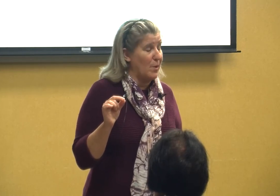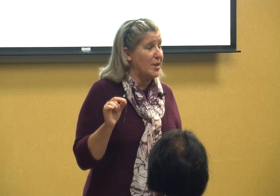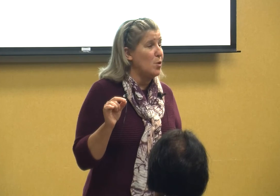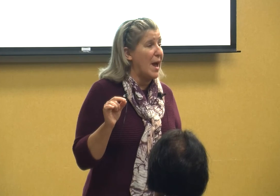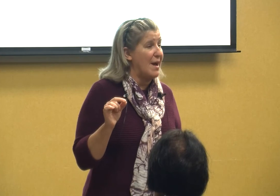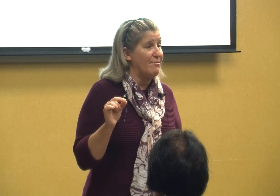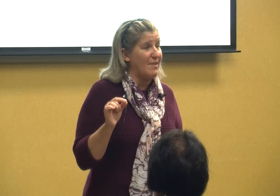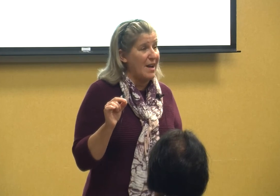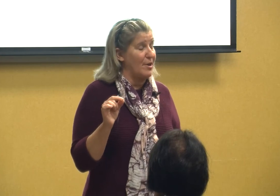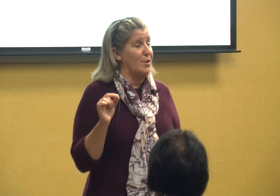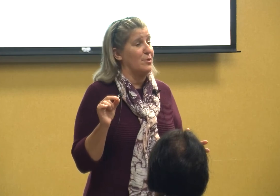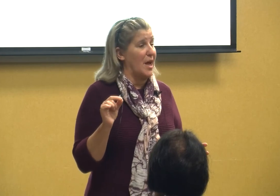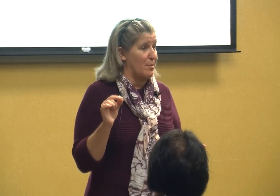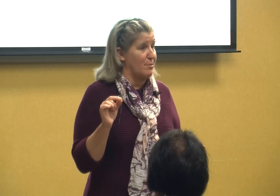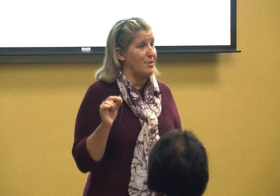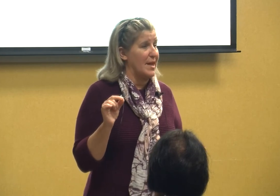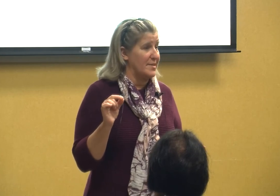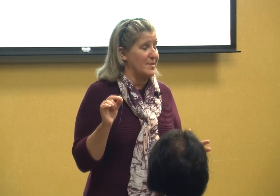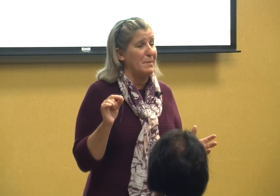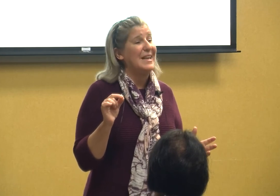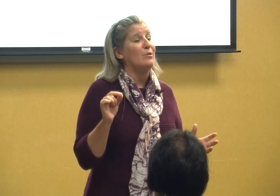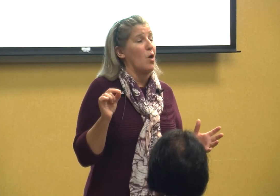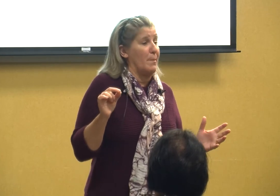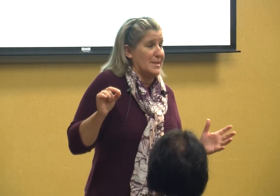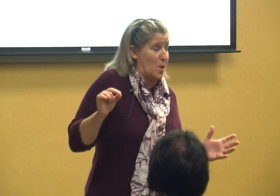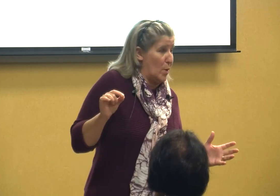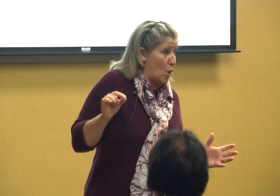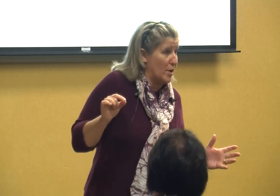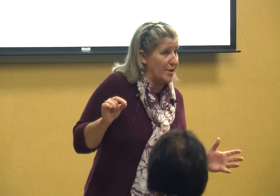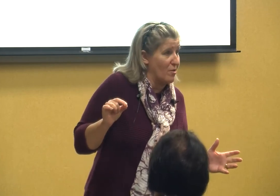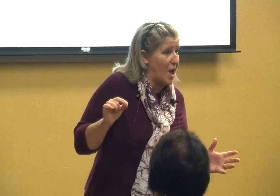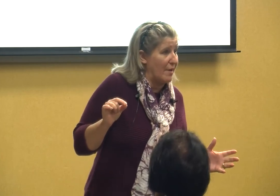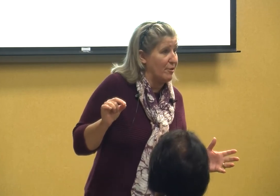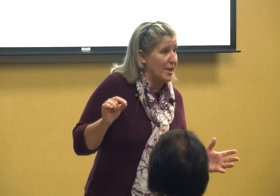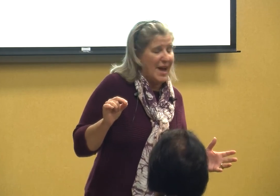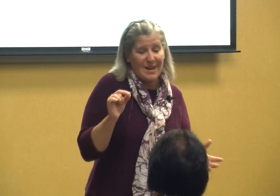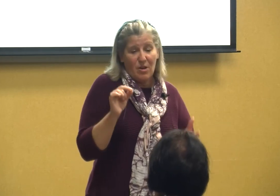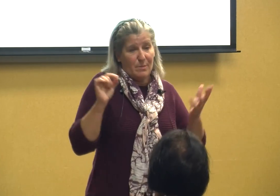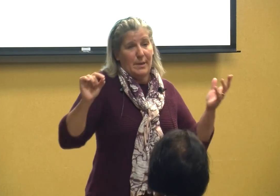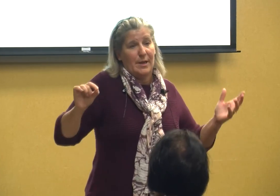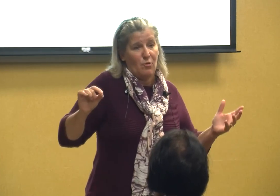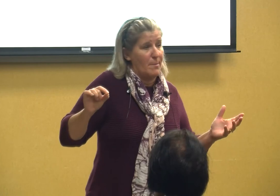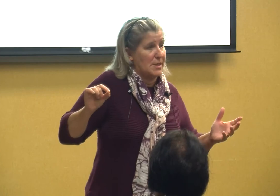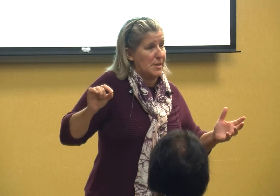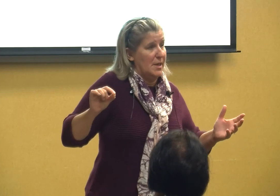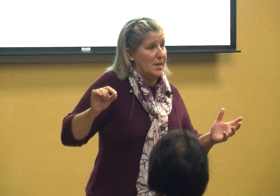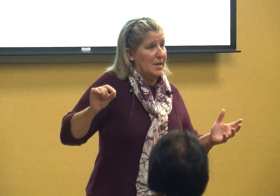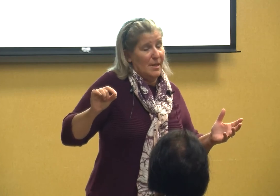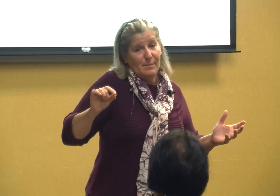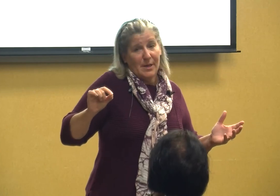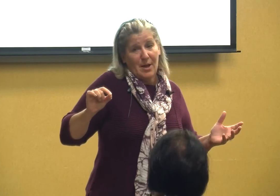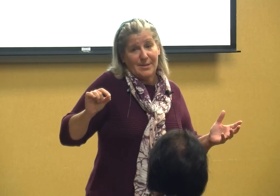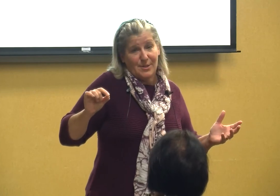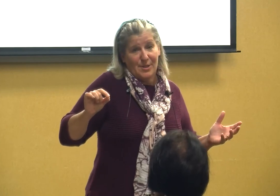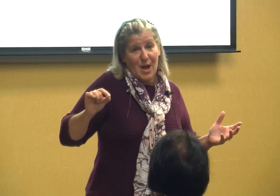do have 500 other things many dramas going on in our life I call them many dramas because you know